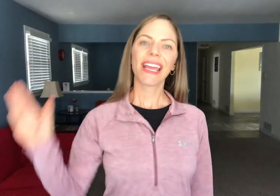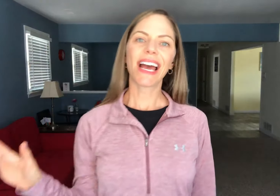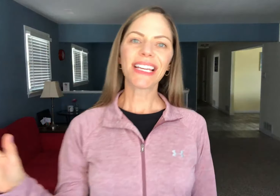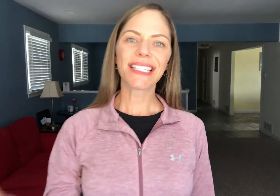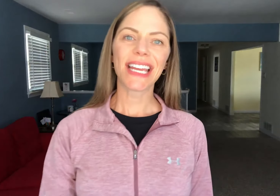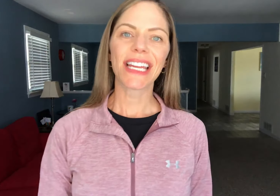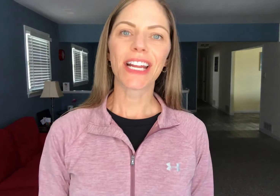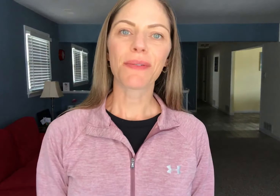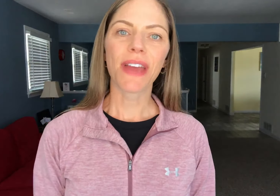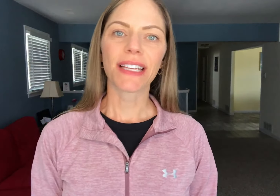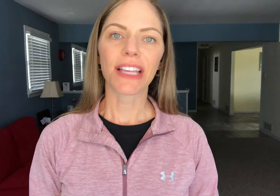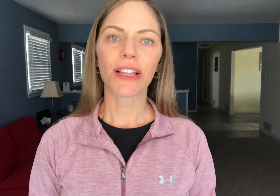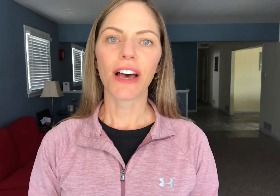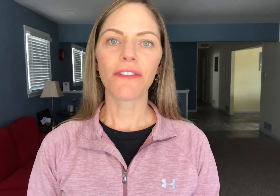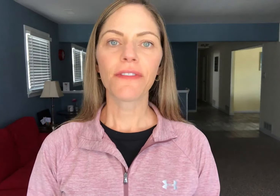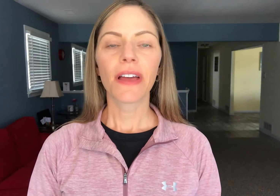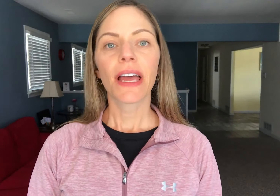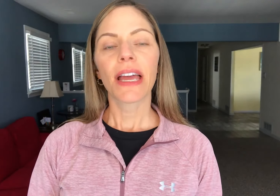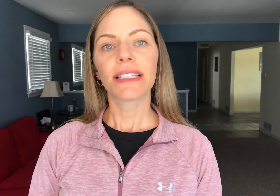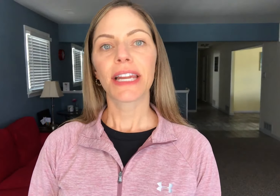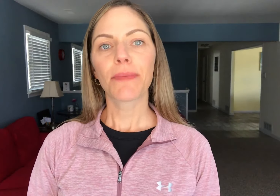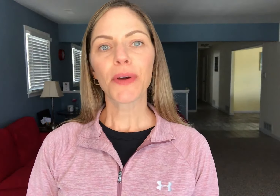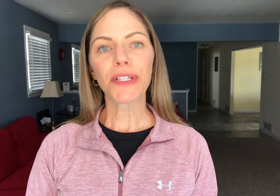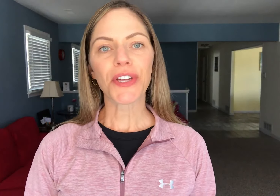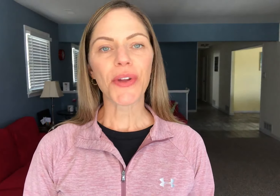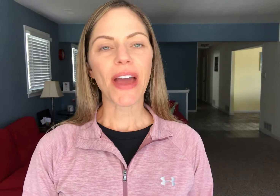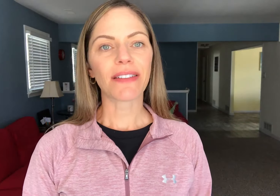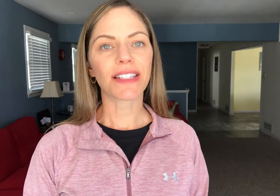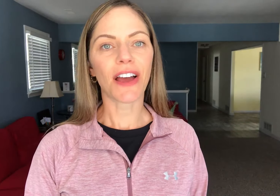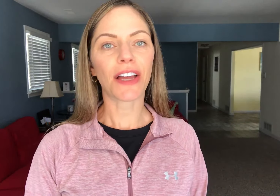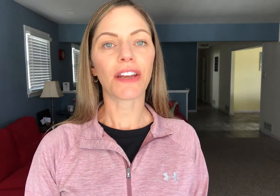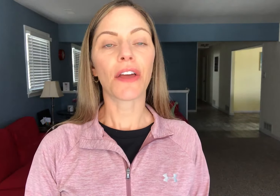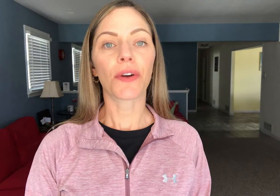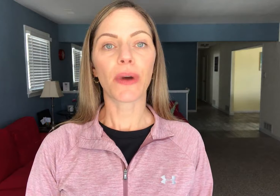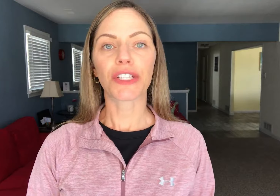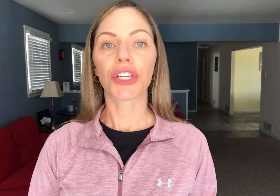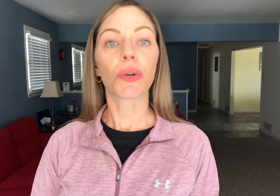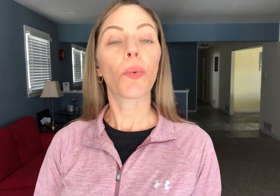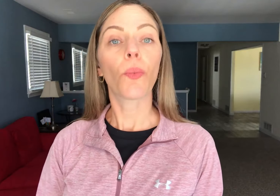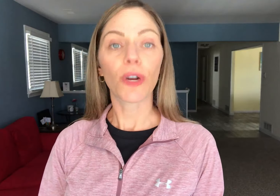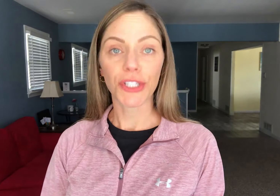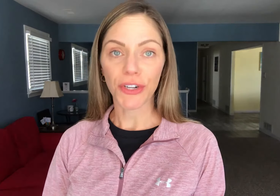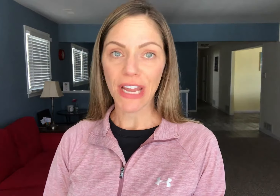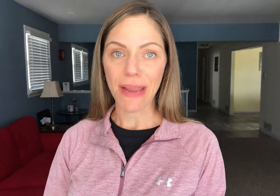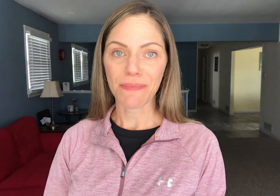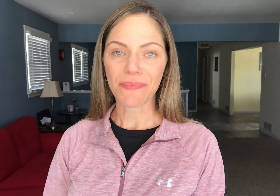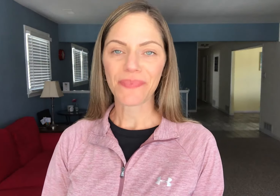Hey guys, Dana here with ASL LOVE and today I'm going to show you how to sign the question: "What's your name?"